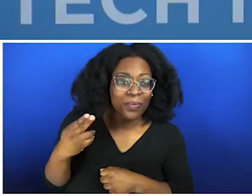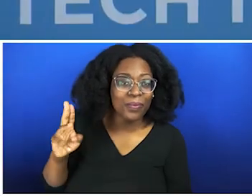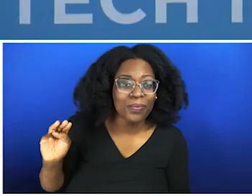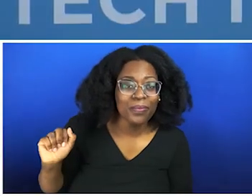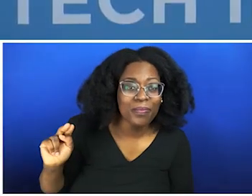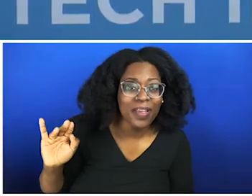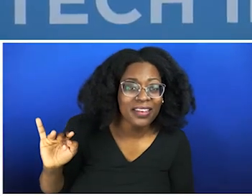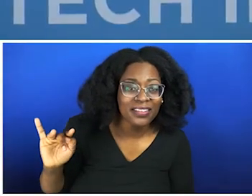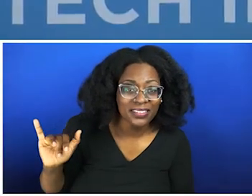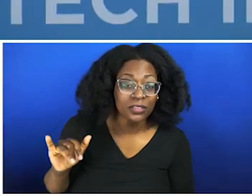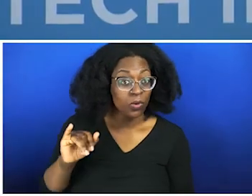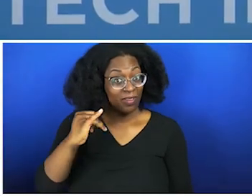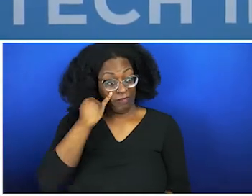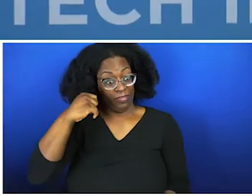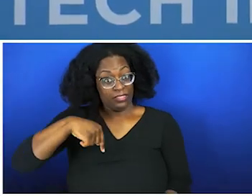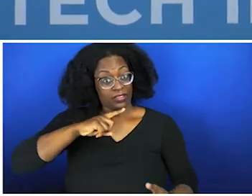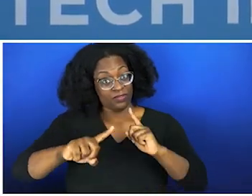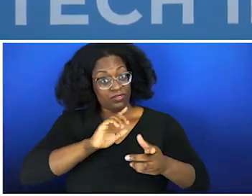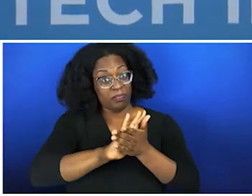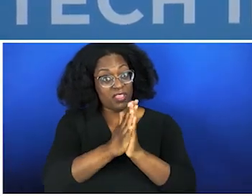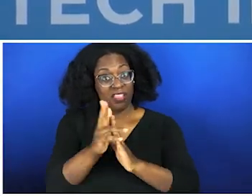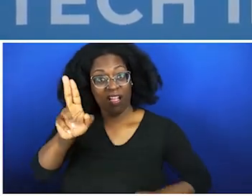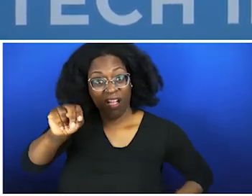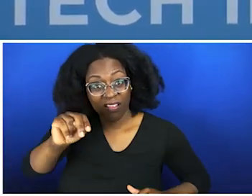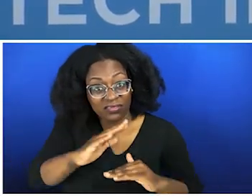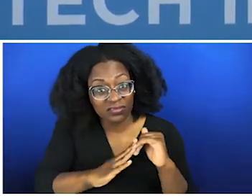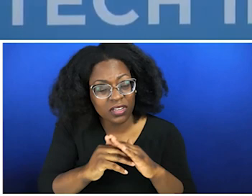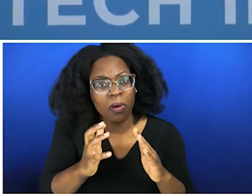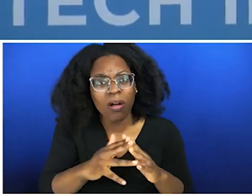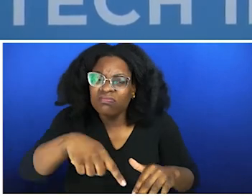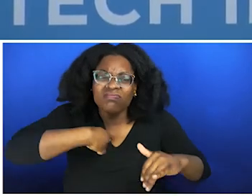I'm humanized, I'm in my full humanity. So if it gets uncomfortable, I'm ready to go